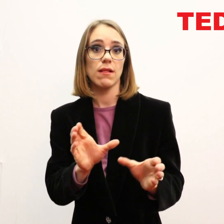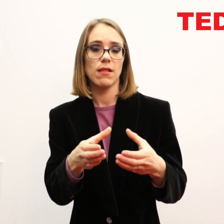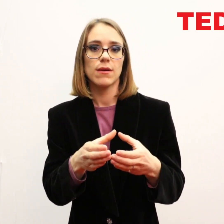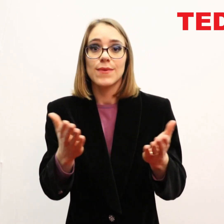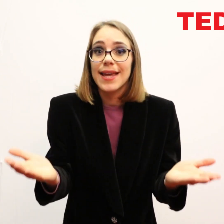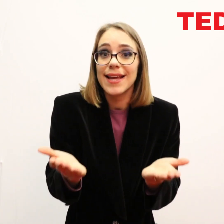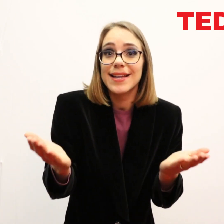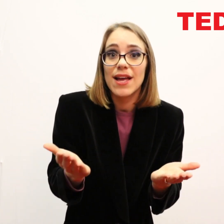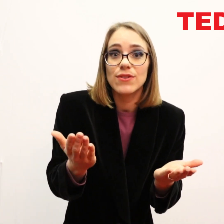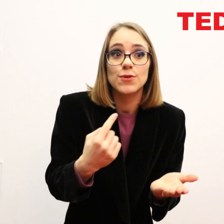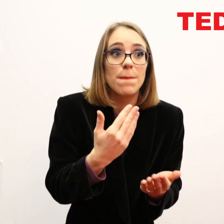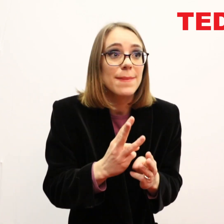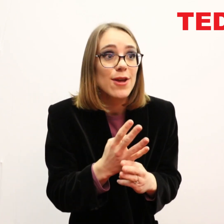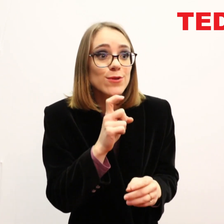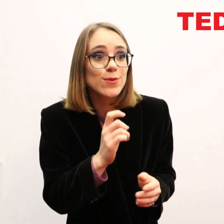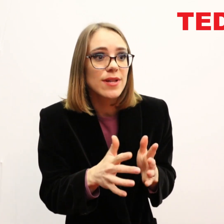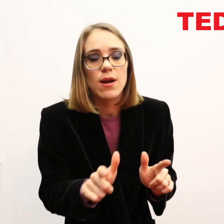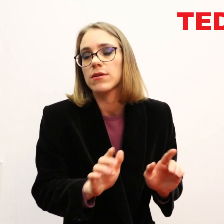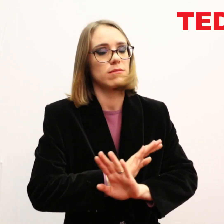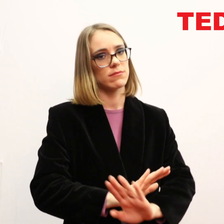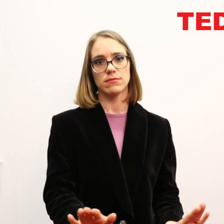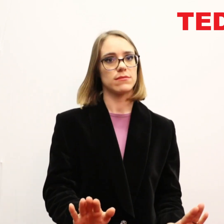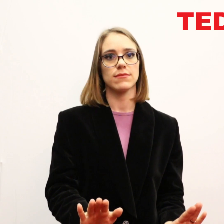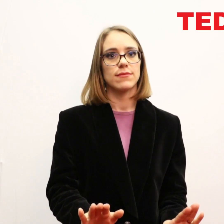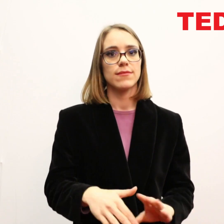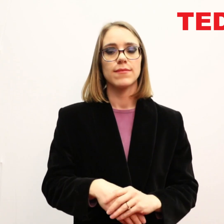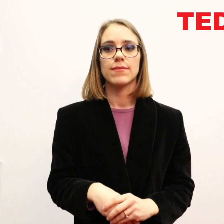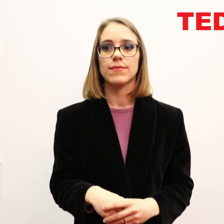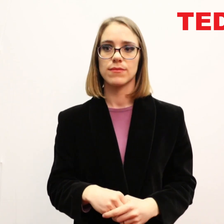and many medical practitioners discouraged parents from using sign language.